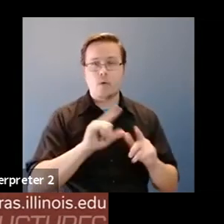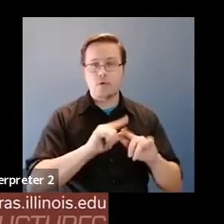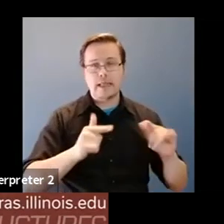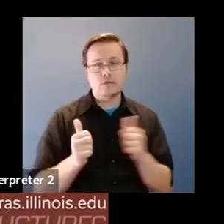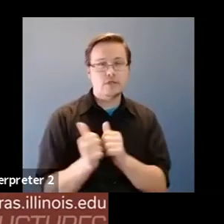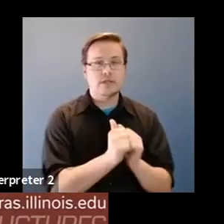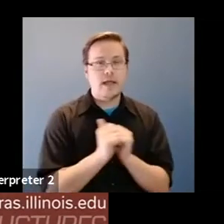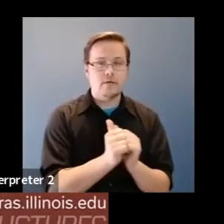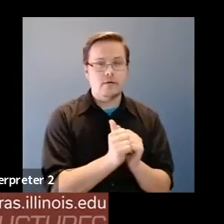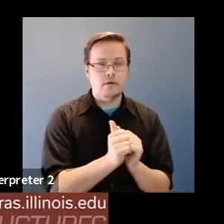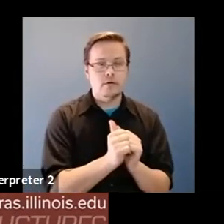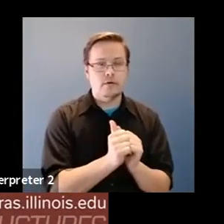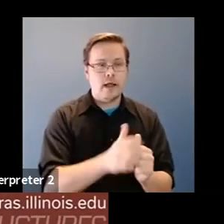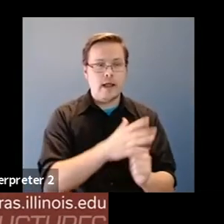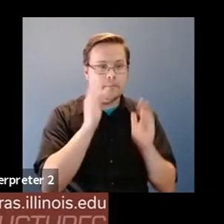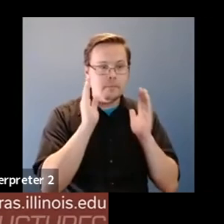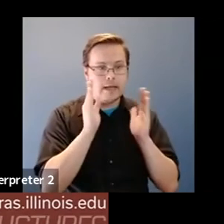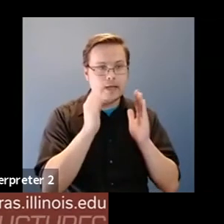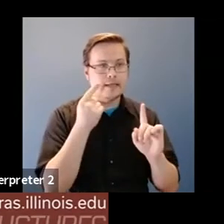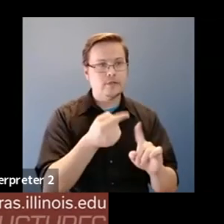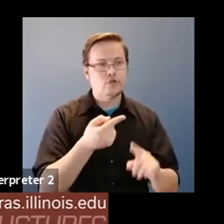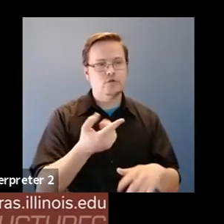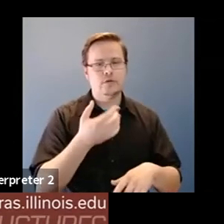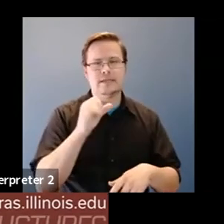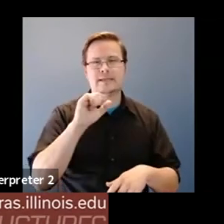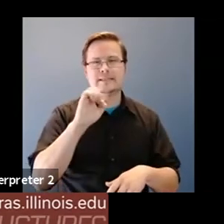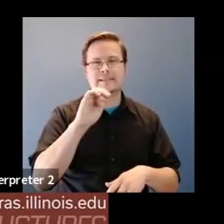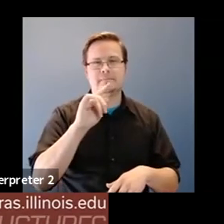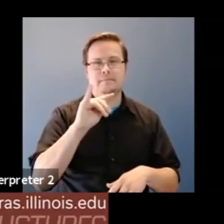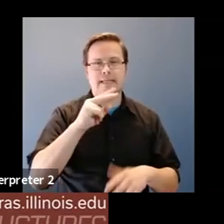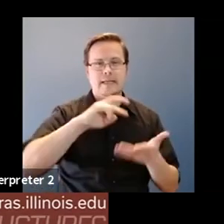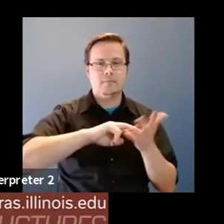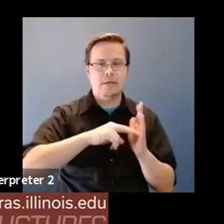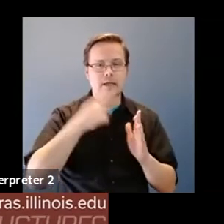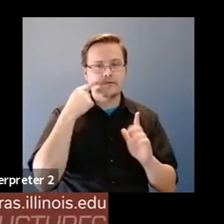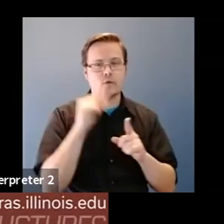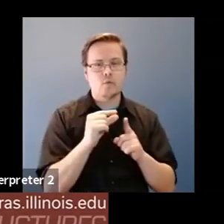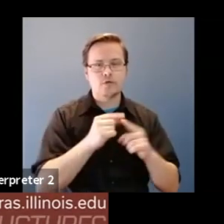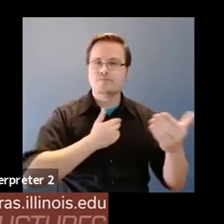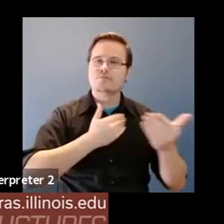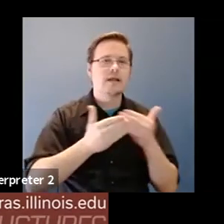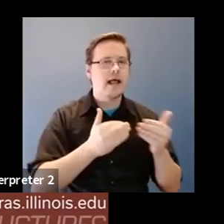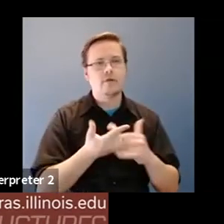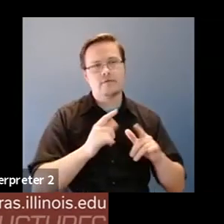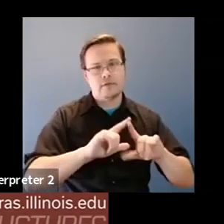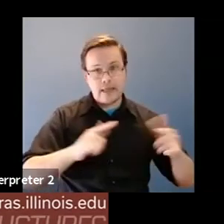Fernanda Viegas: and paying attention to the semantic meaning of the words, regardless of languages, and so it was this moment where.